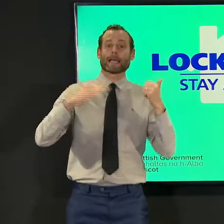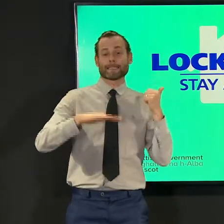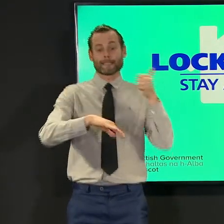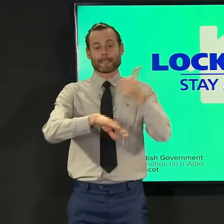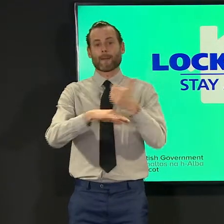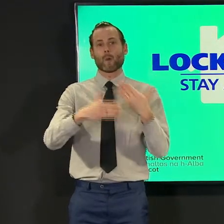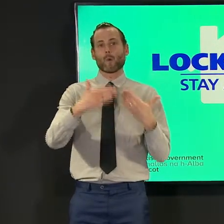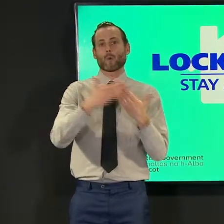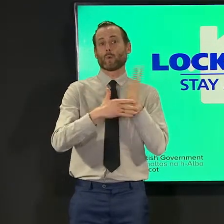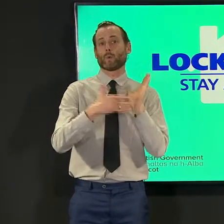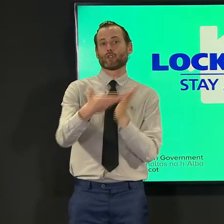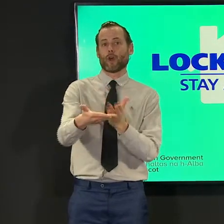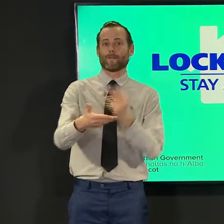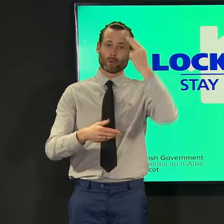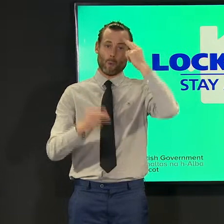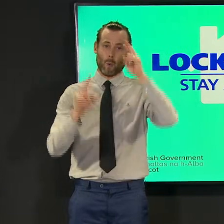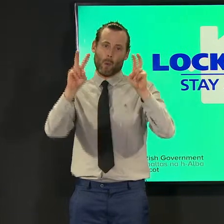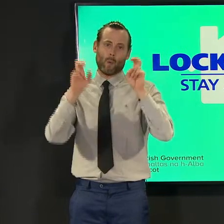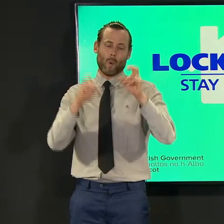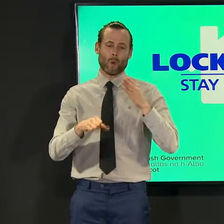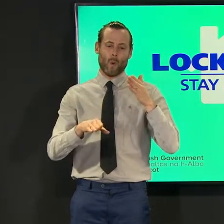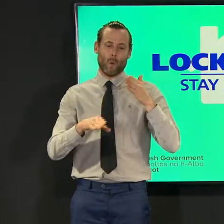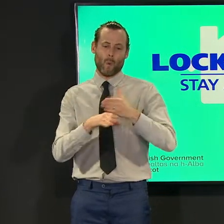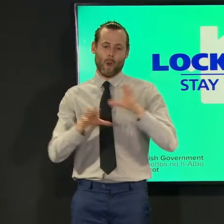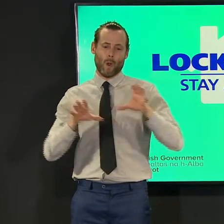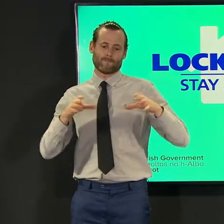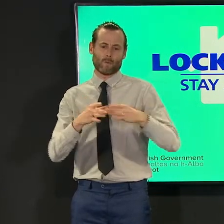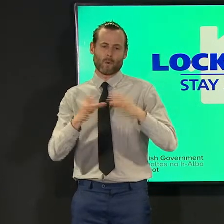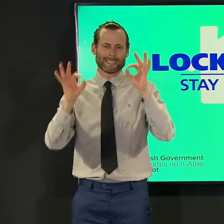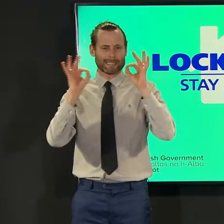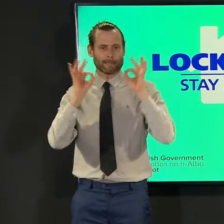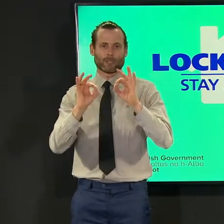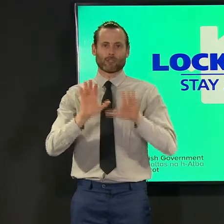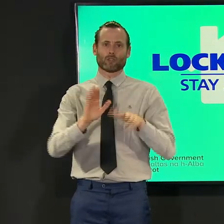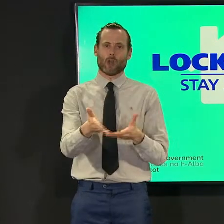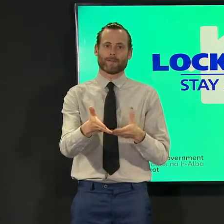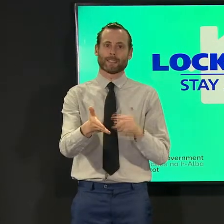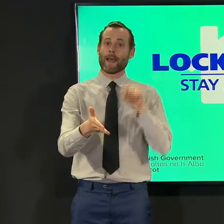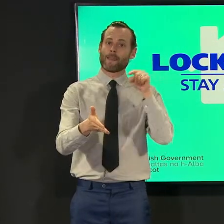called the workforce specialist service it will supplement local staff support arrangements